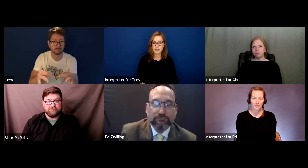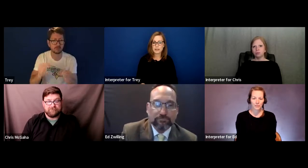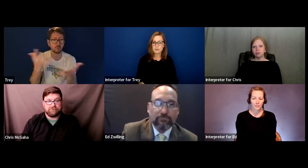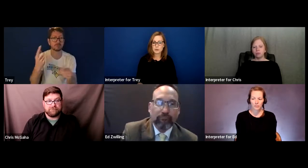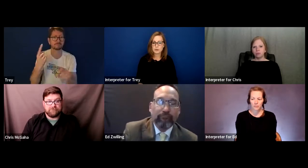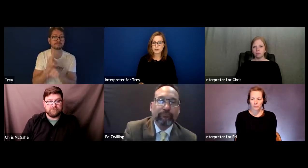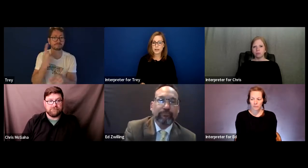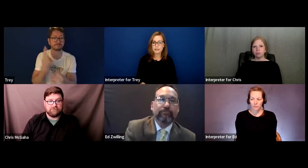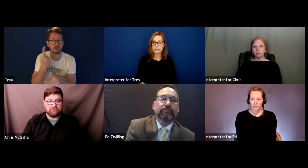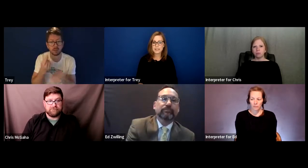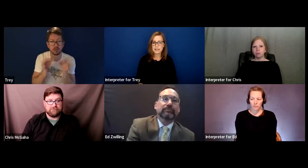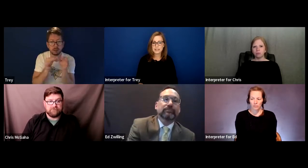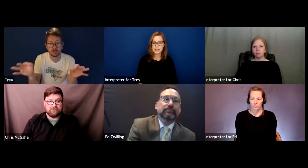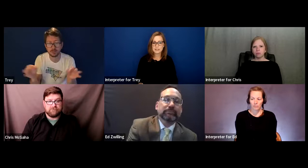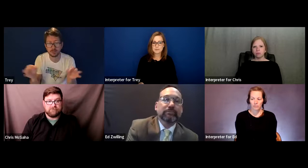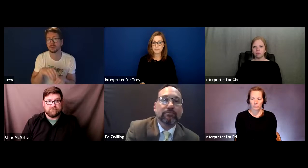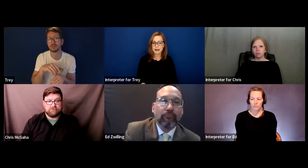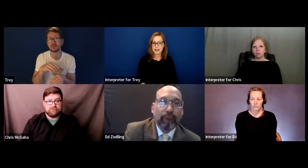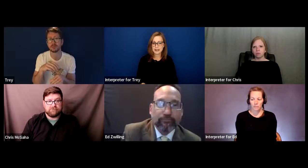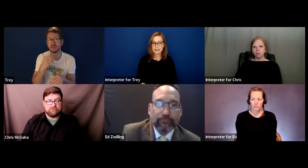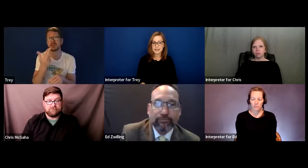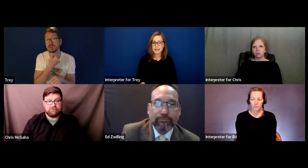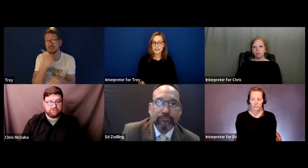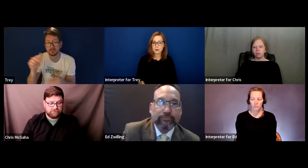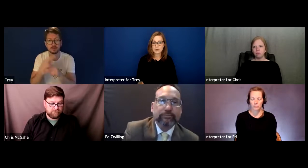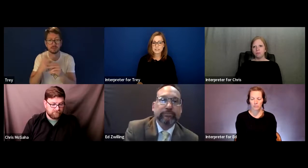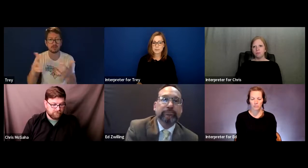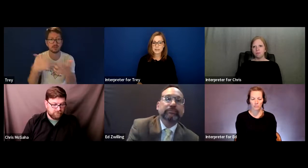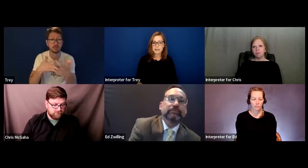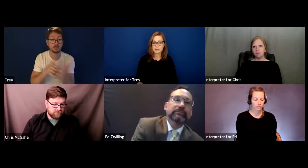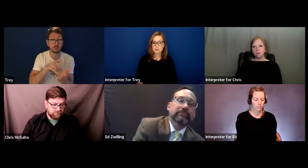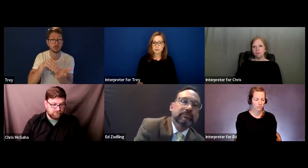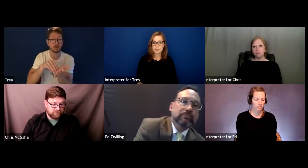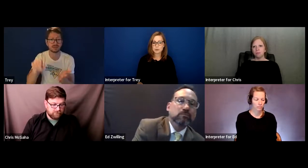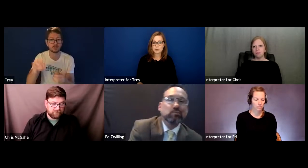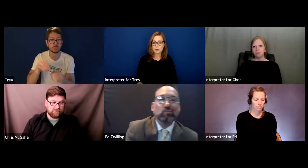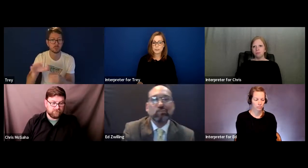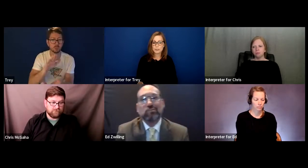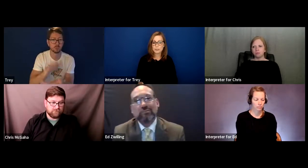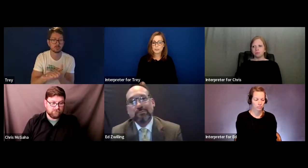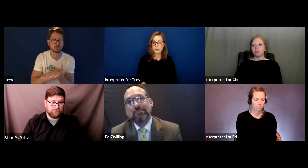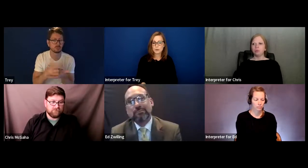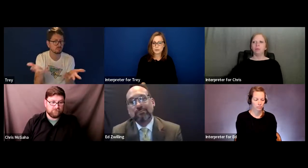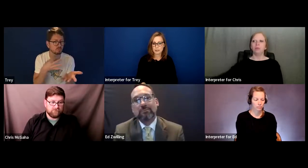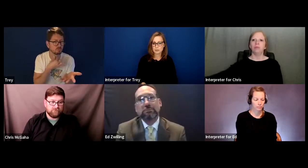And then further, how does the ADA define or explain for a school to determine effective